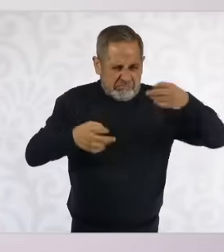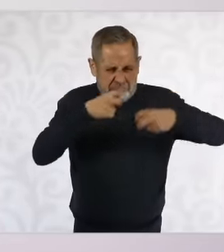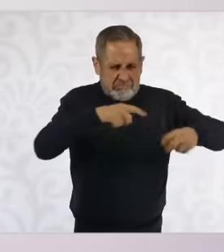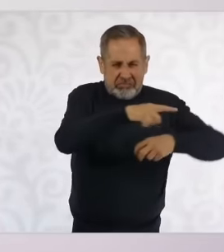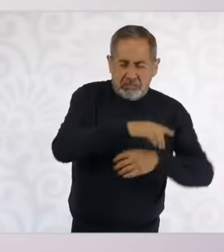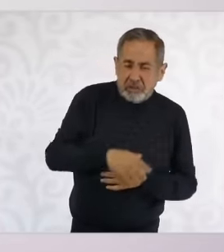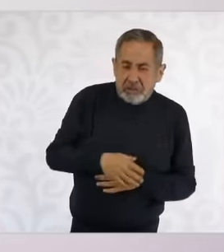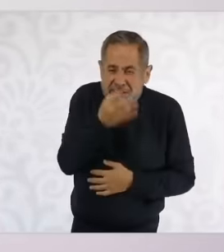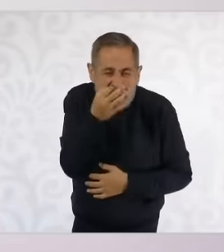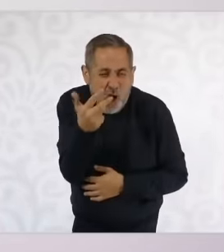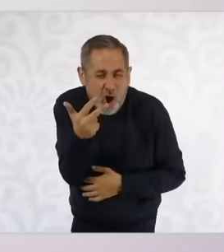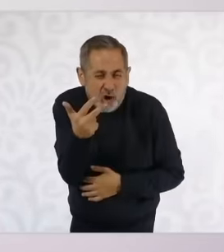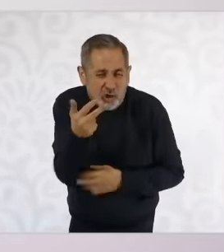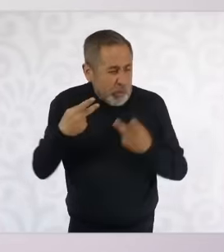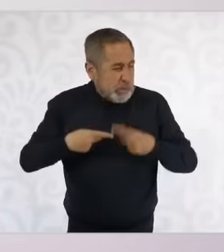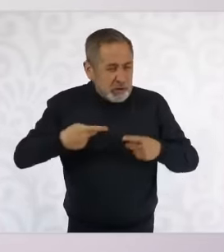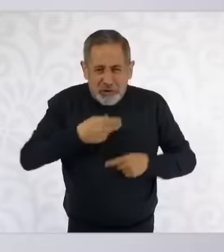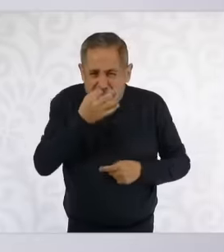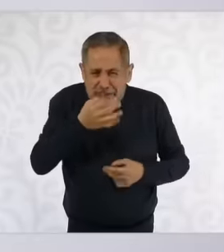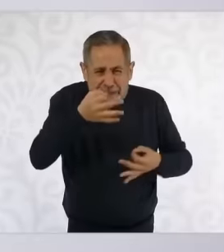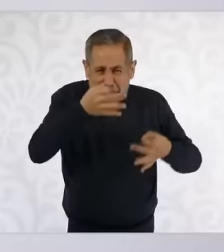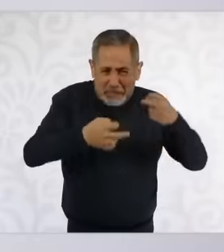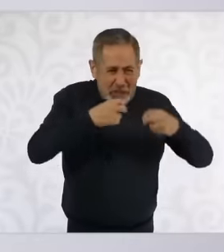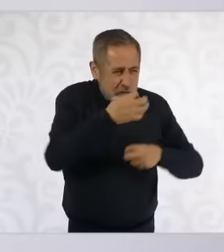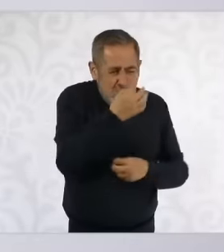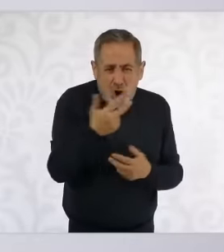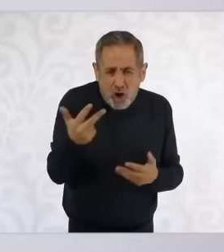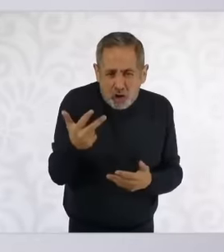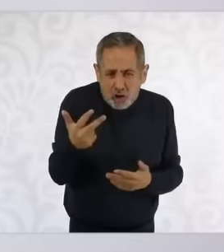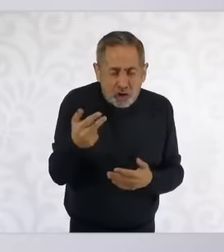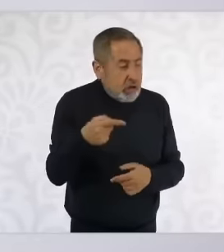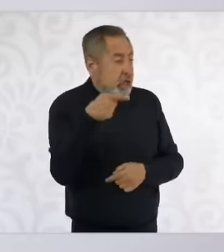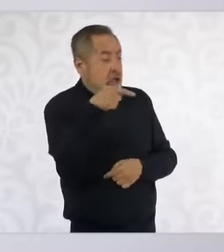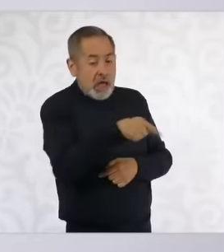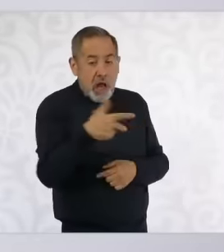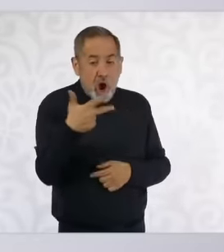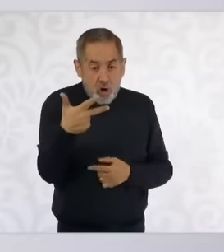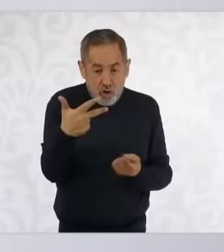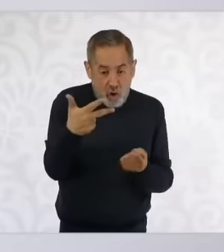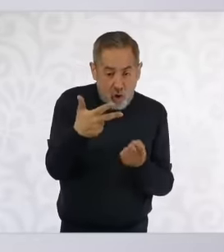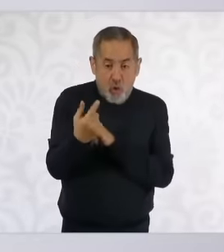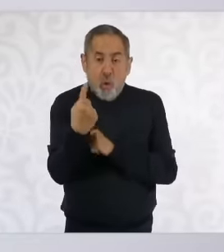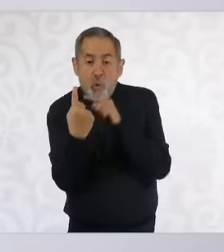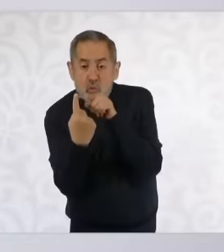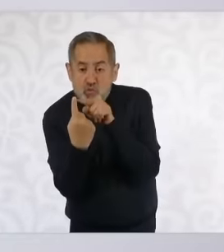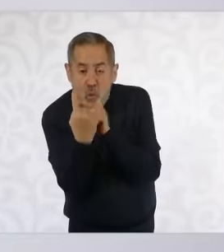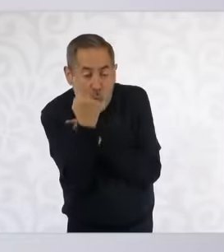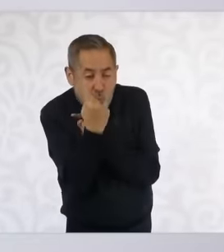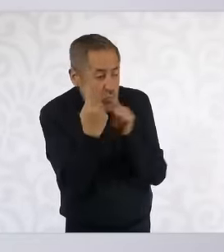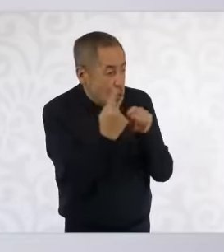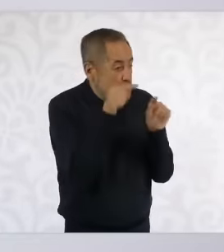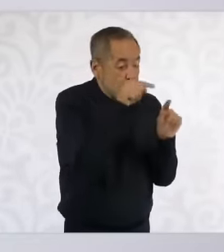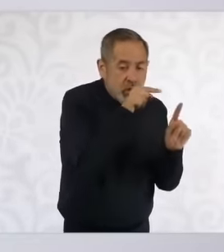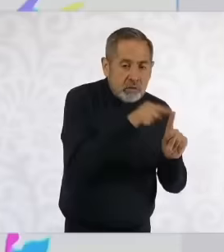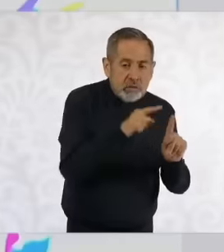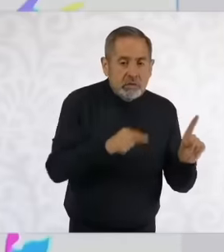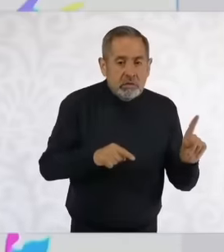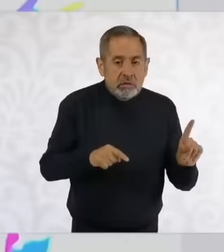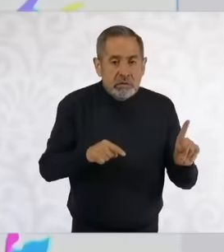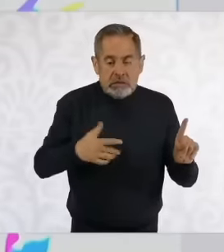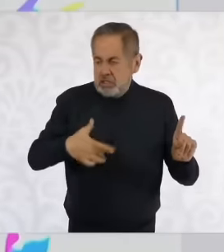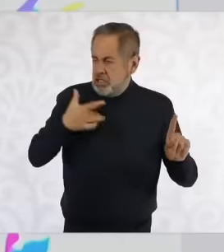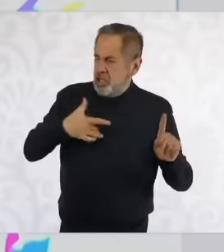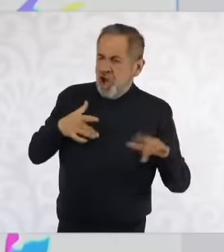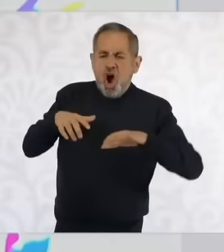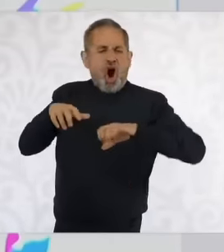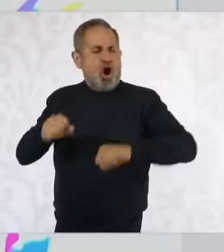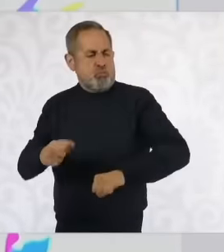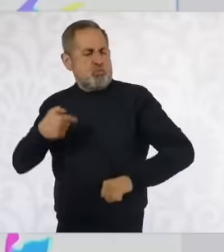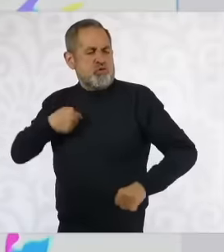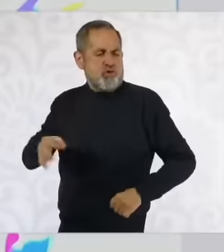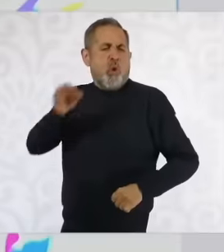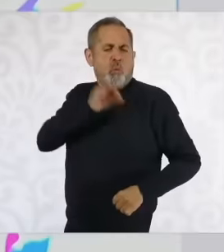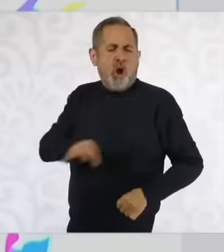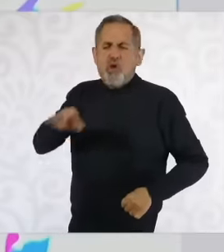eight and one of them who feels that he has the power to change the